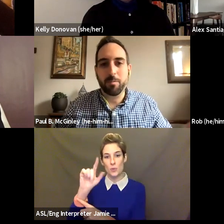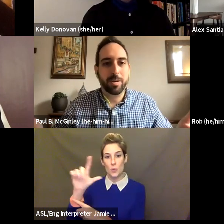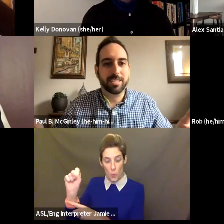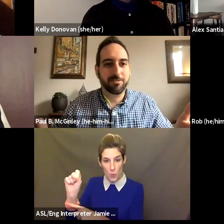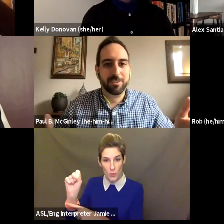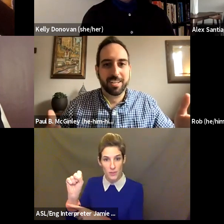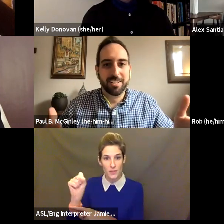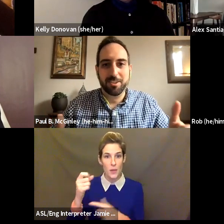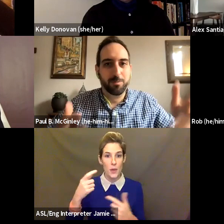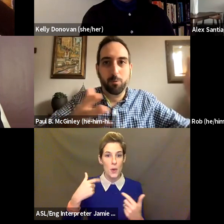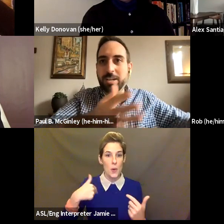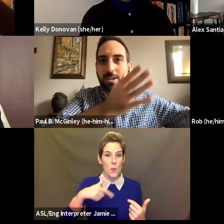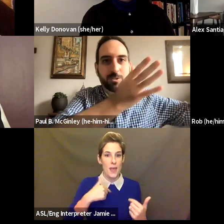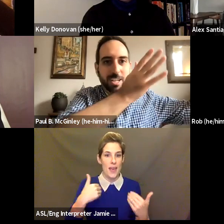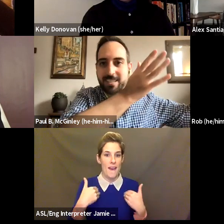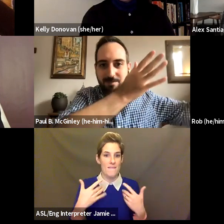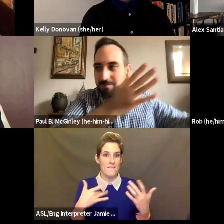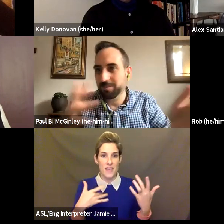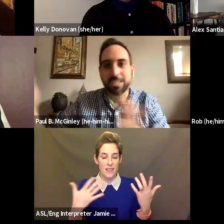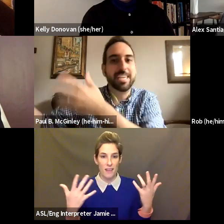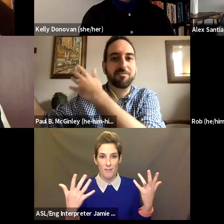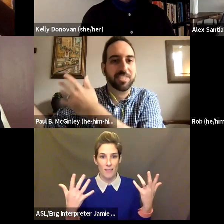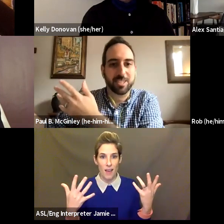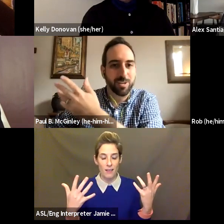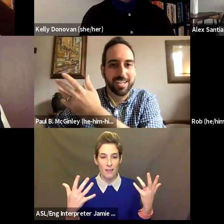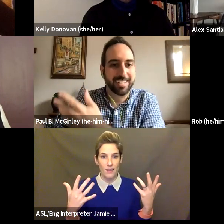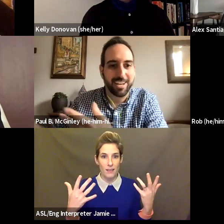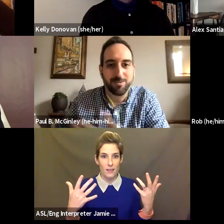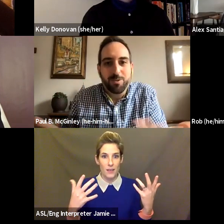moment of the the window just leaves the screen, and you don't